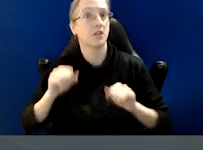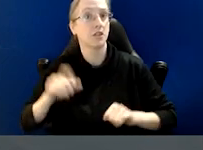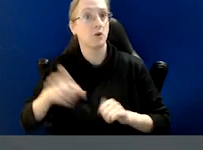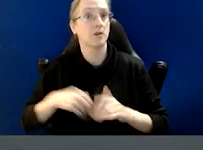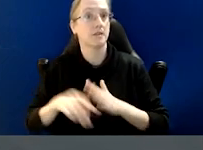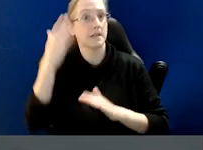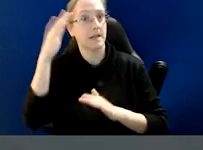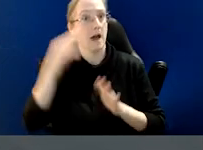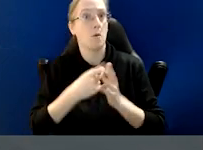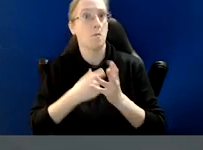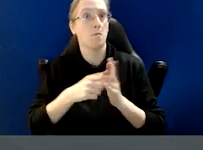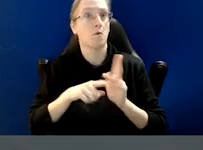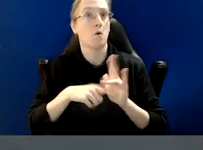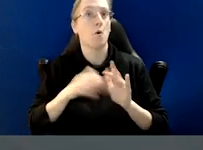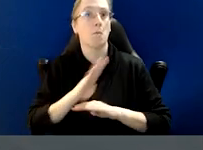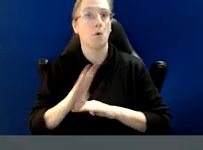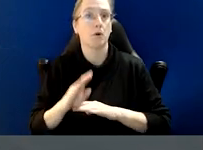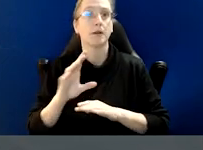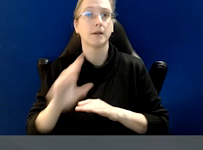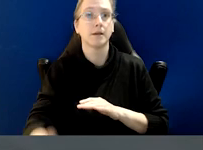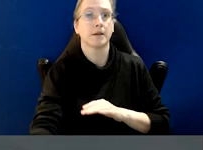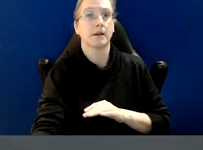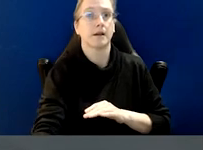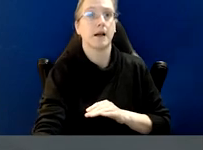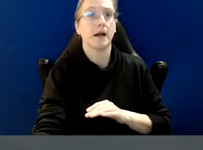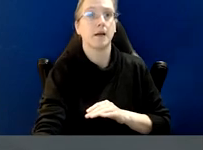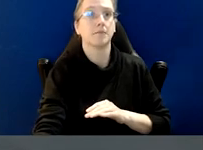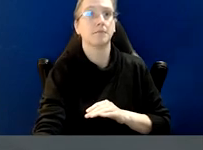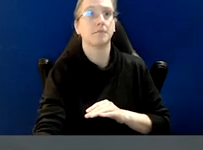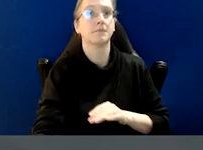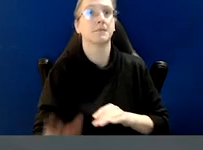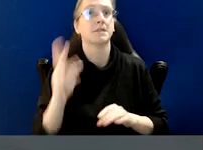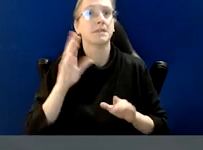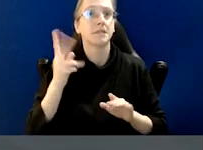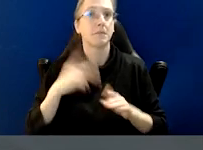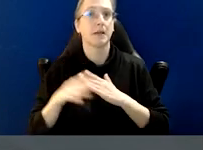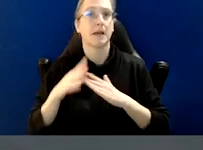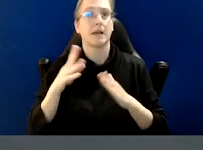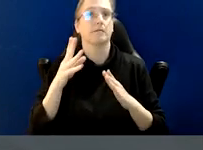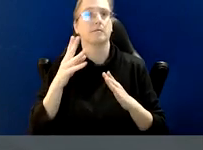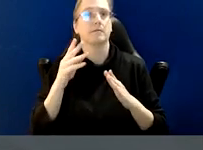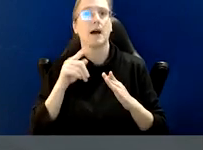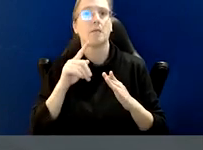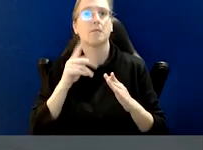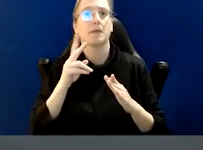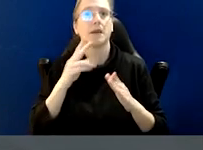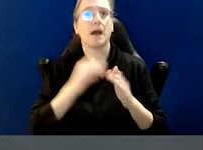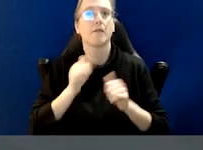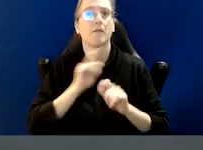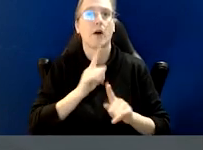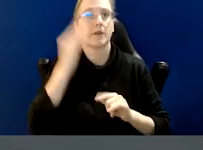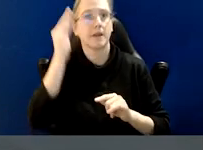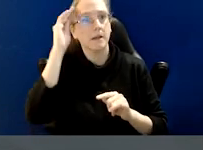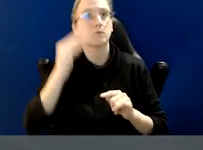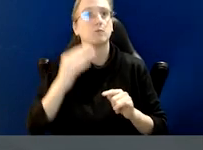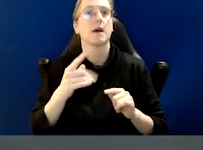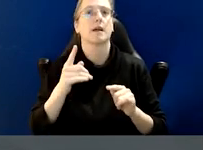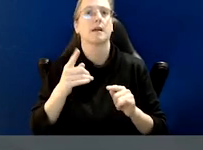person of the Adult Parole Board, chief executive officer of the Sentencing Advisory Council, and roles in the Department of Justice and Community Safety,